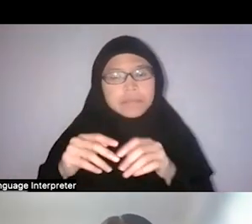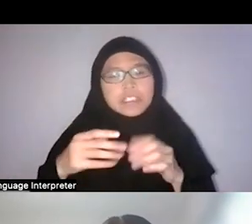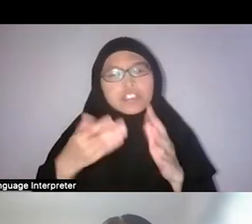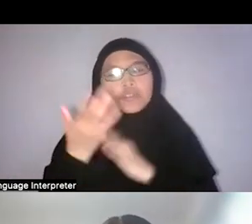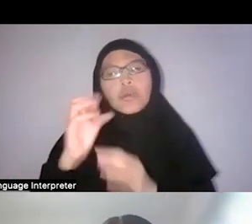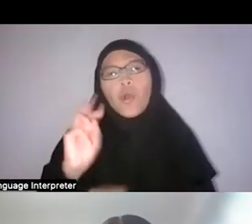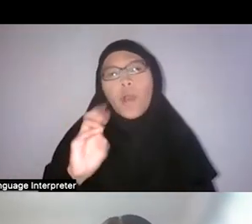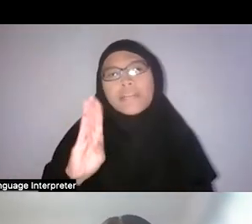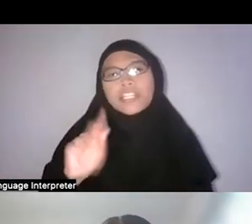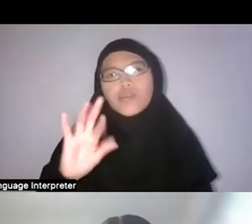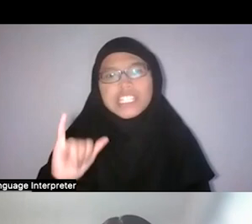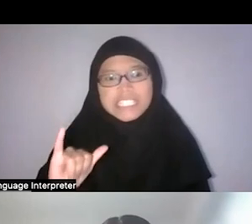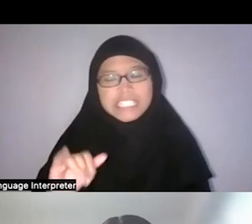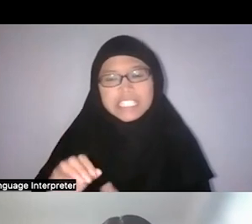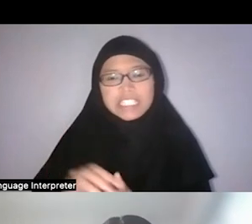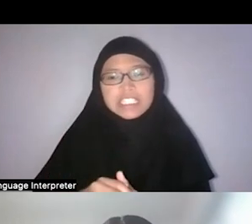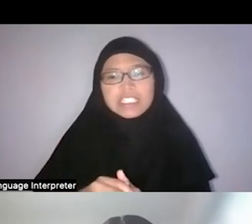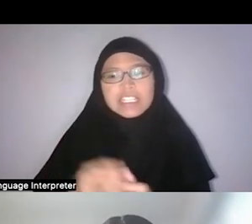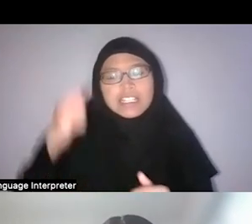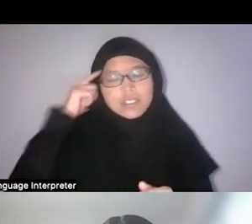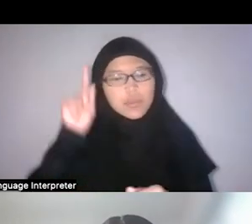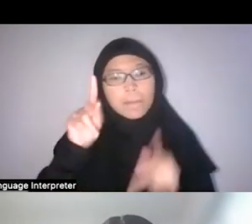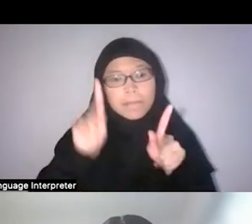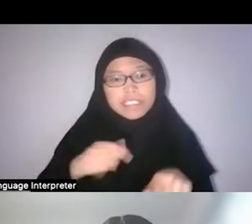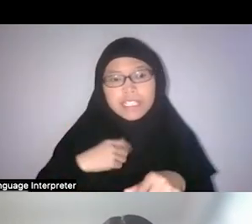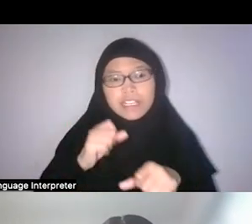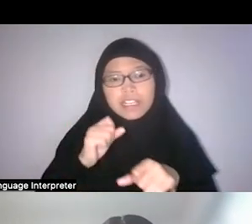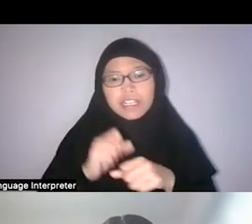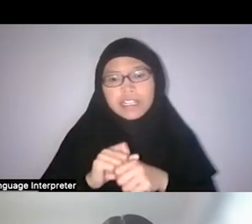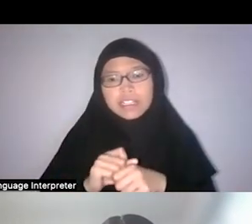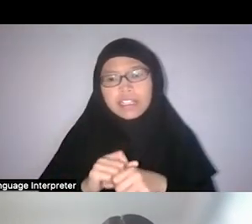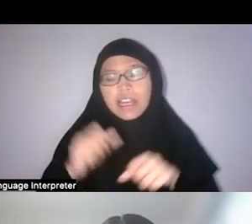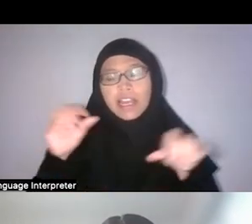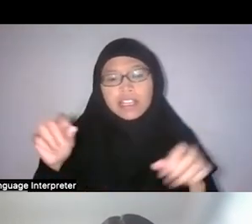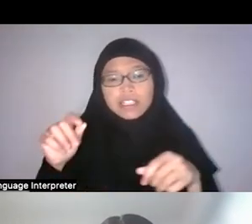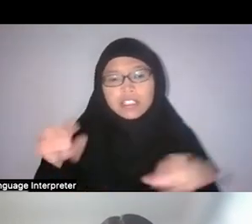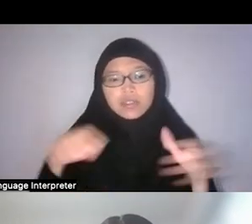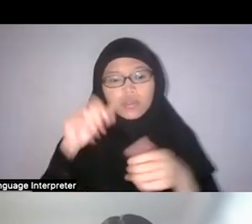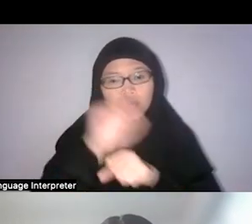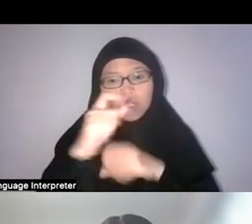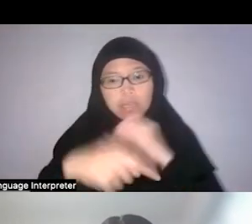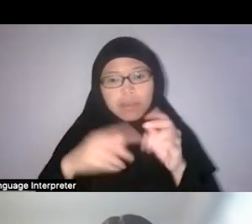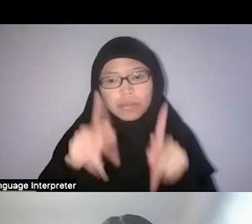I think one person that I was working… I did work about was someone called Juraimi bin Samsuri.